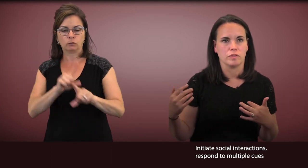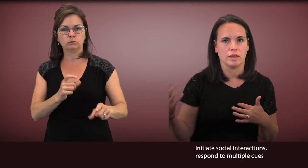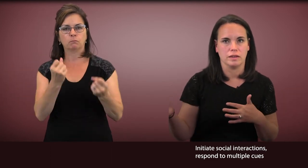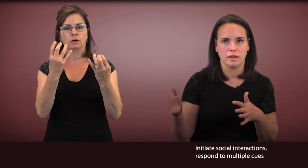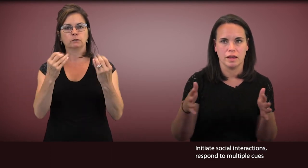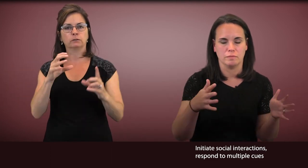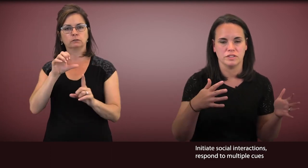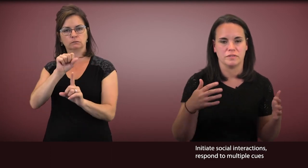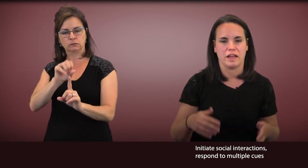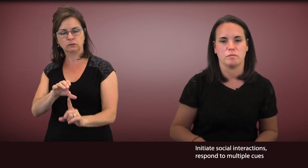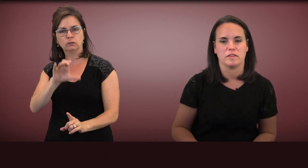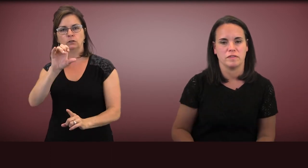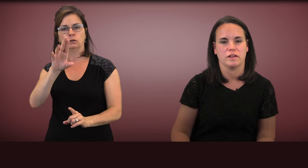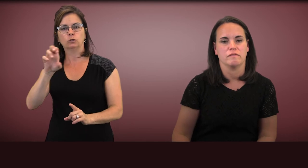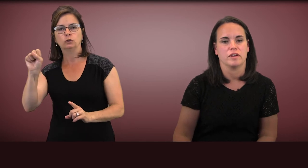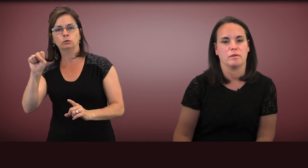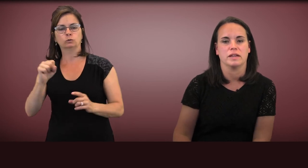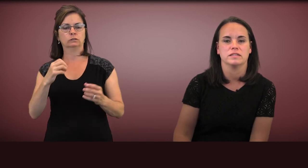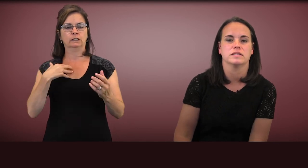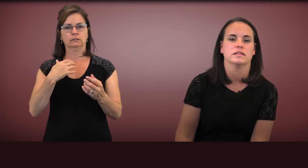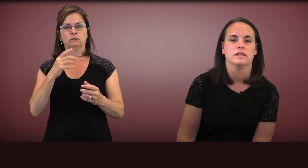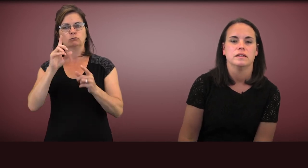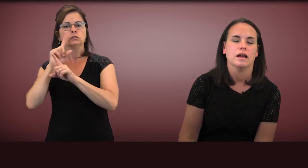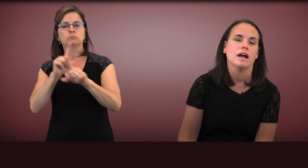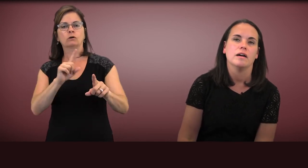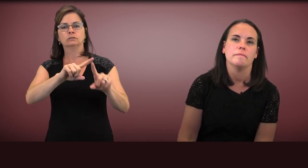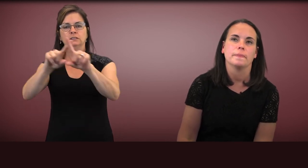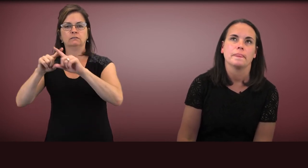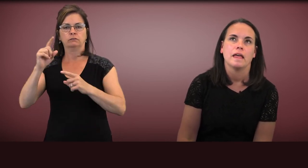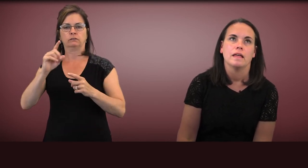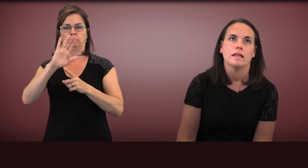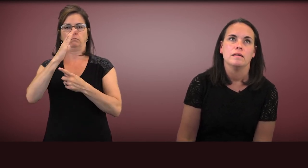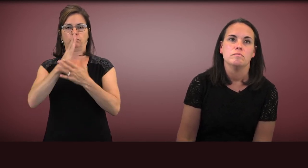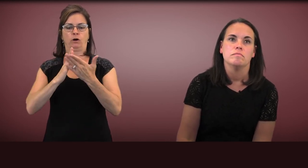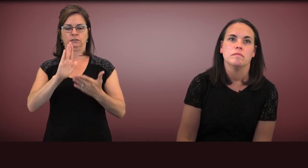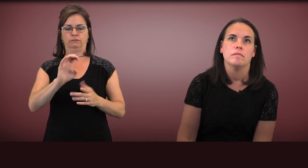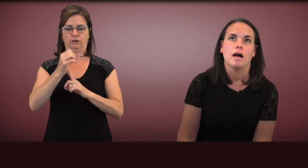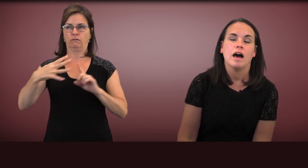in different aspects of their environment.